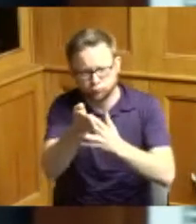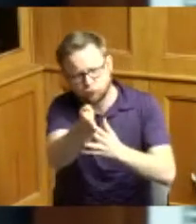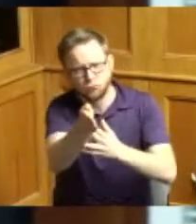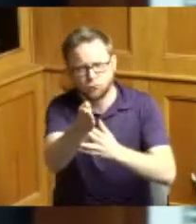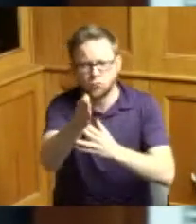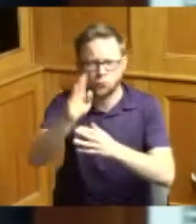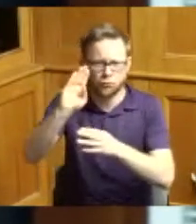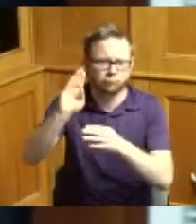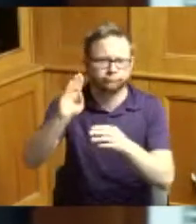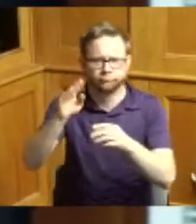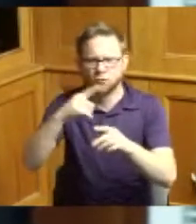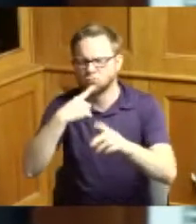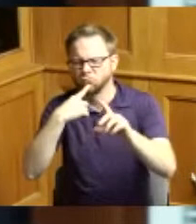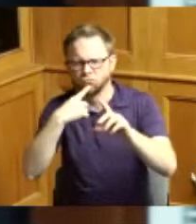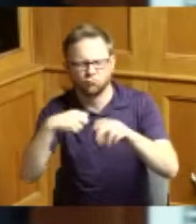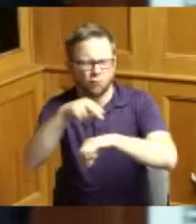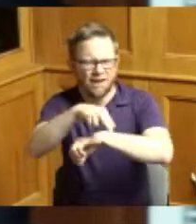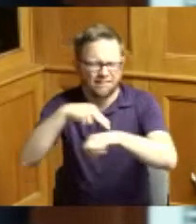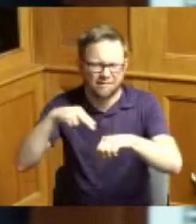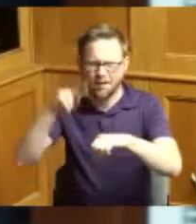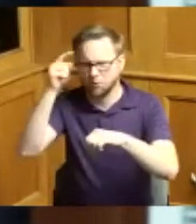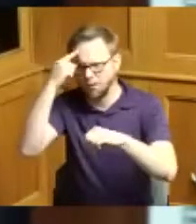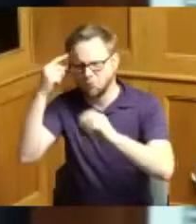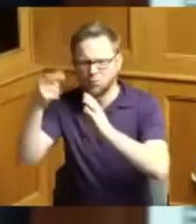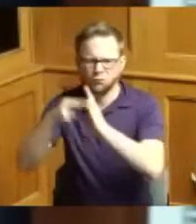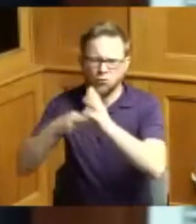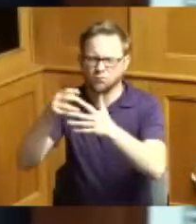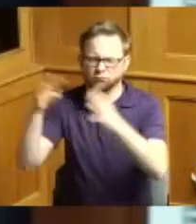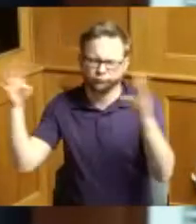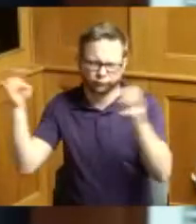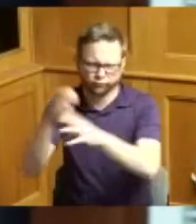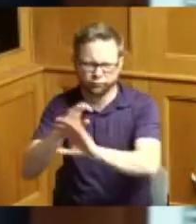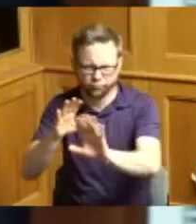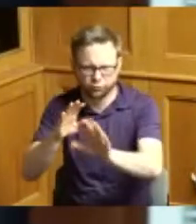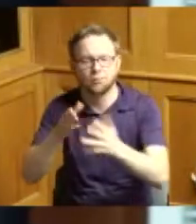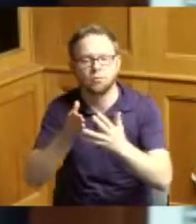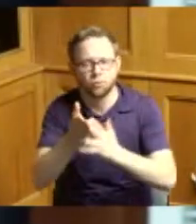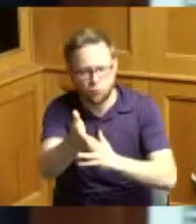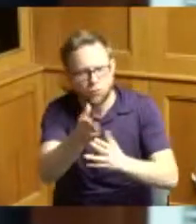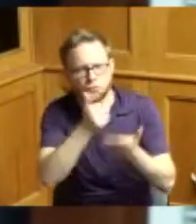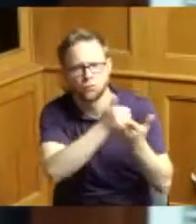the way of helping those who need what we do and that is my commitment I've been in Cincinnati for